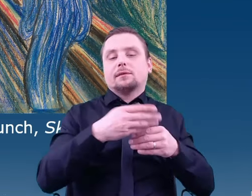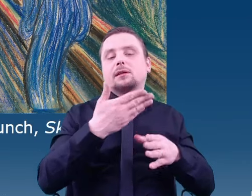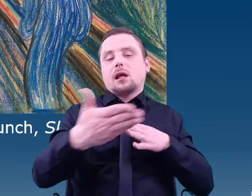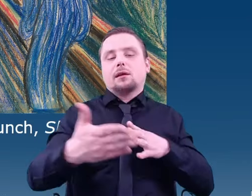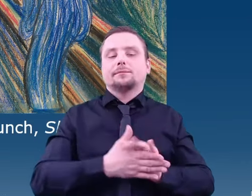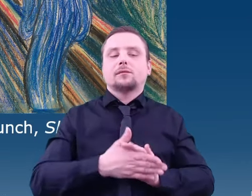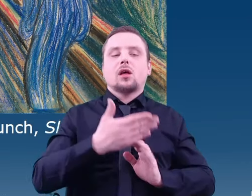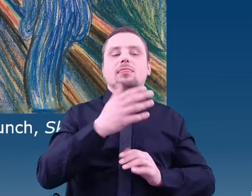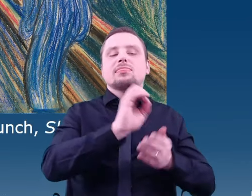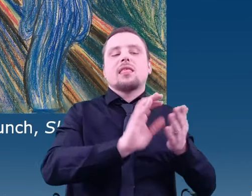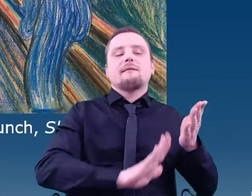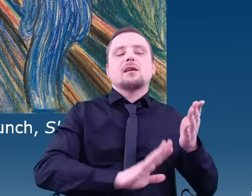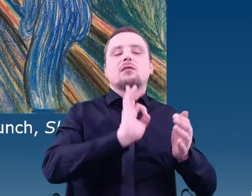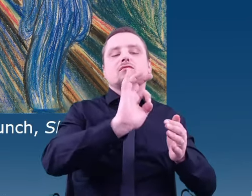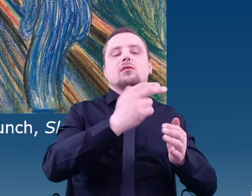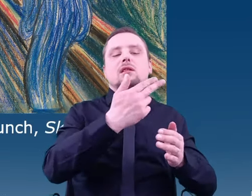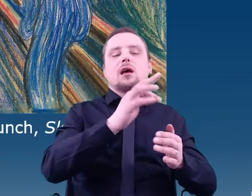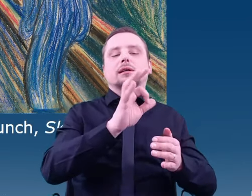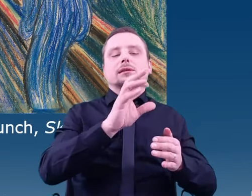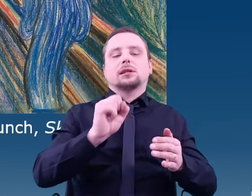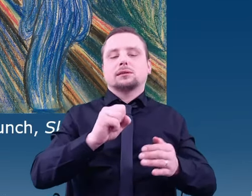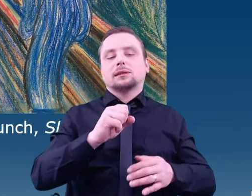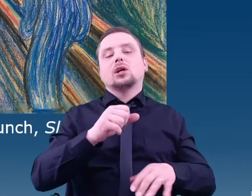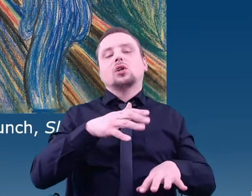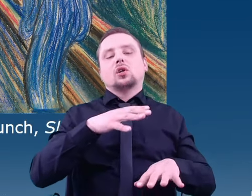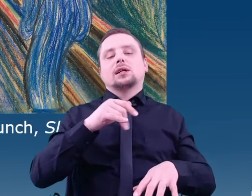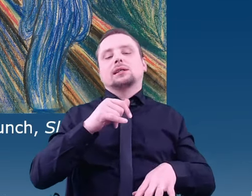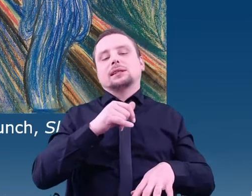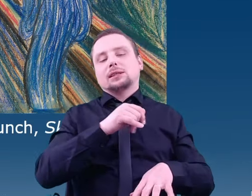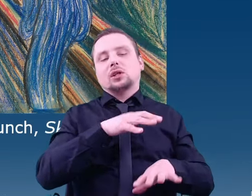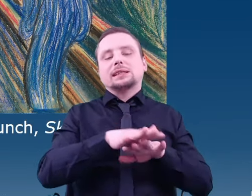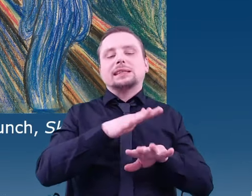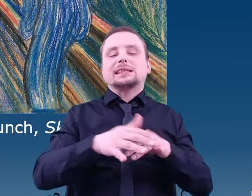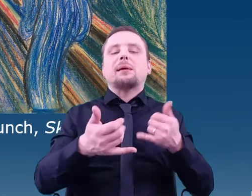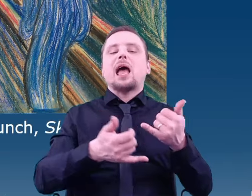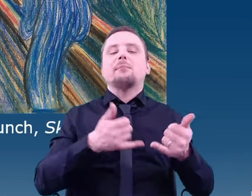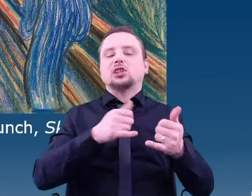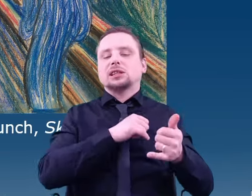Thus, life is a self-sustaining chemical system capable of Darwinian evolution.